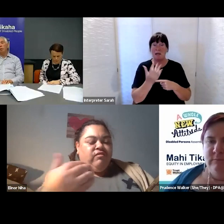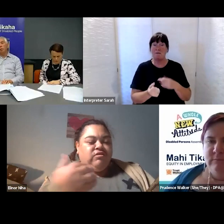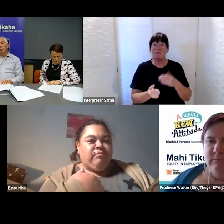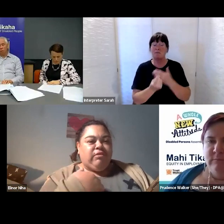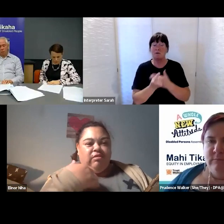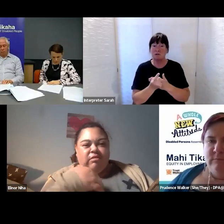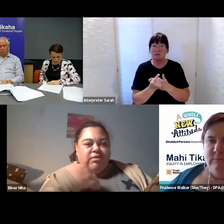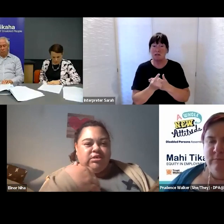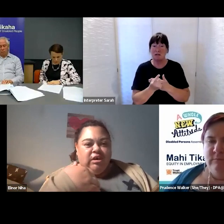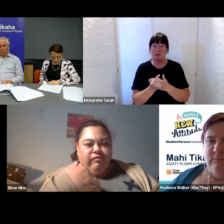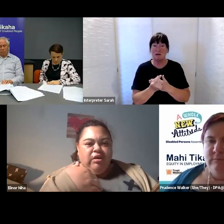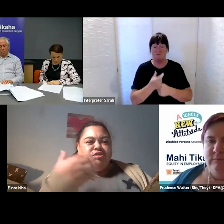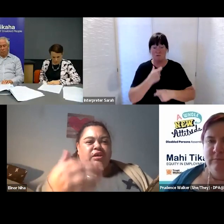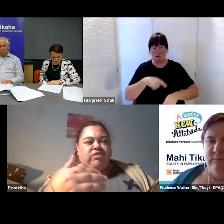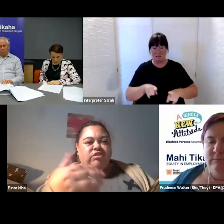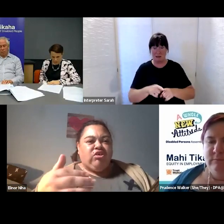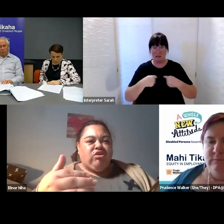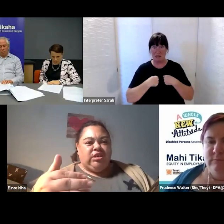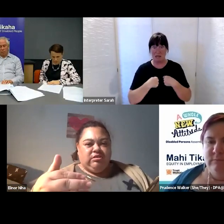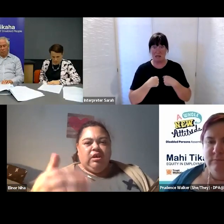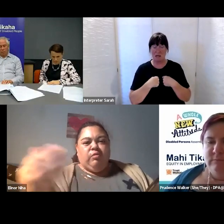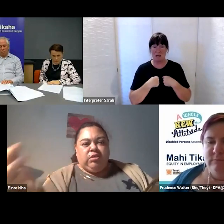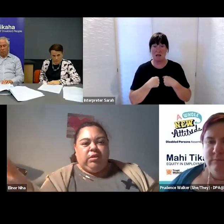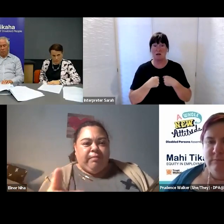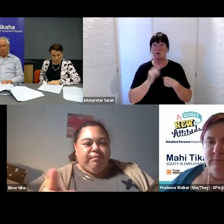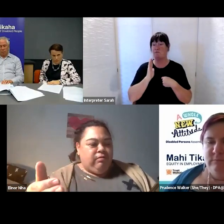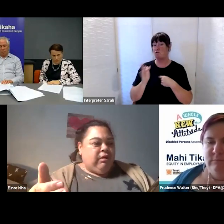for somebody like myself to have direct contact with the people